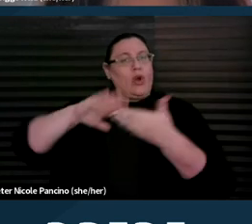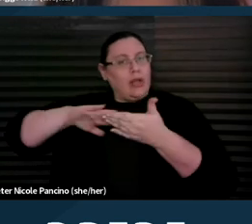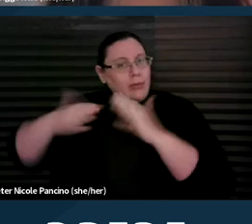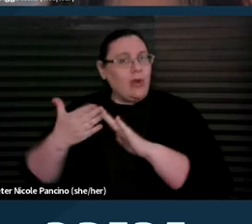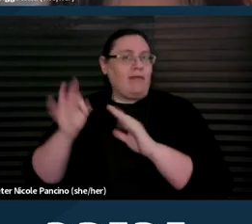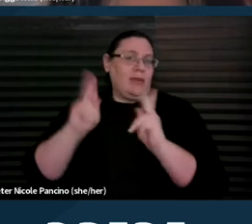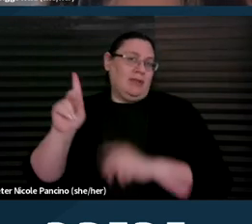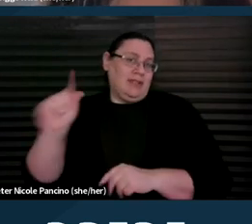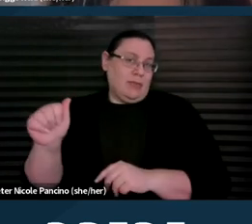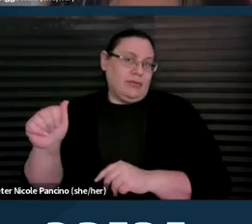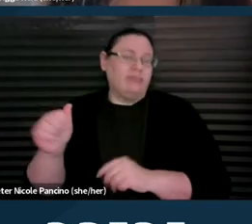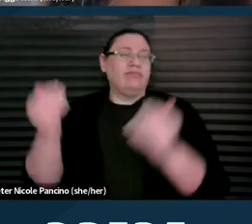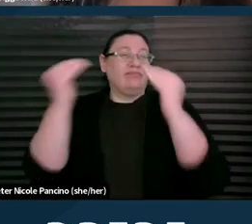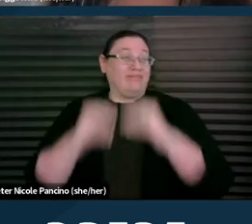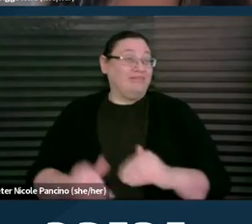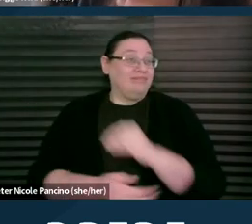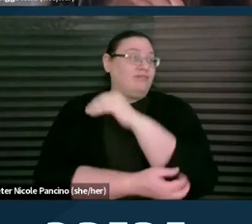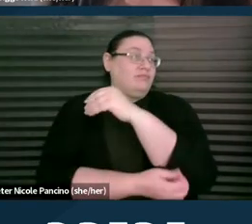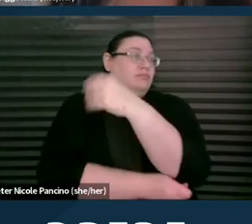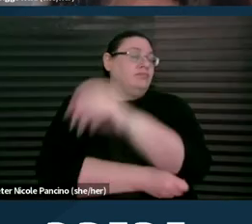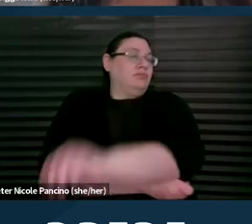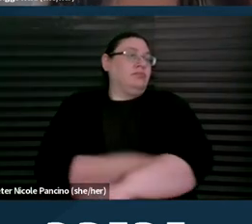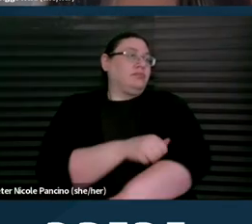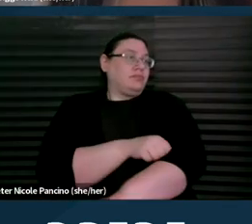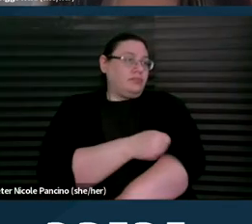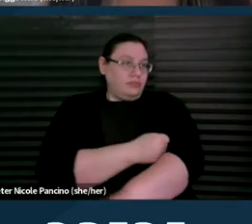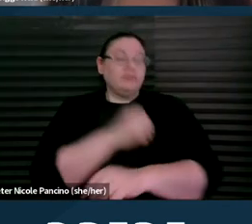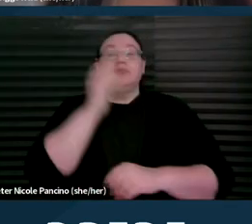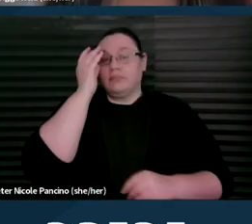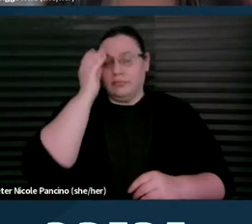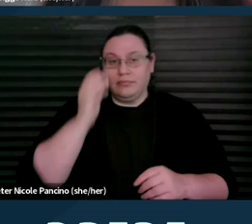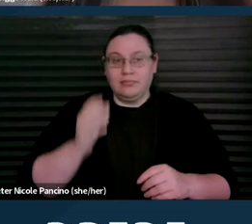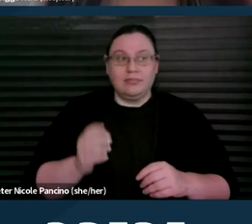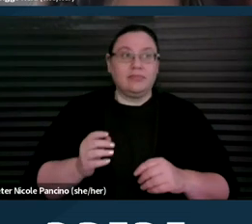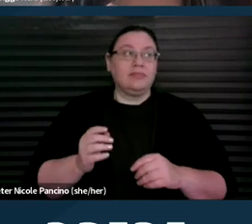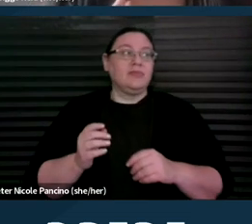If we go to the next slide, we're going to the principles of disability justice.